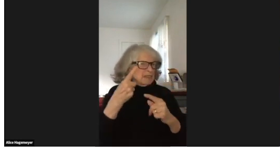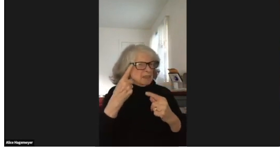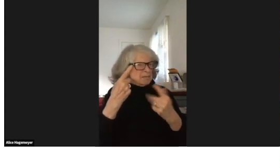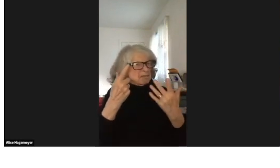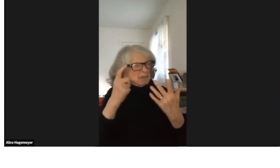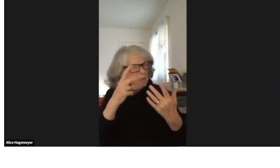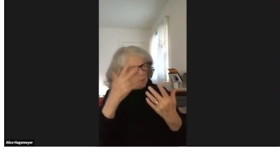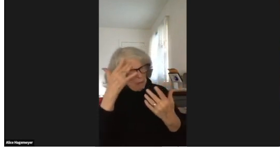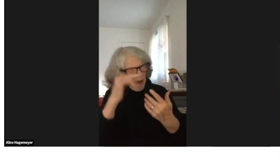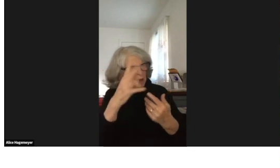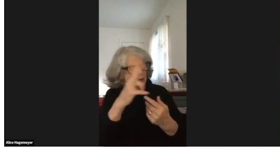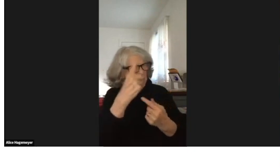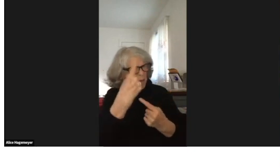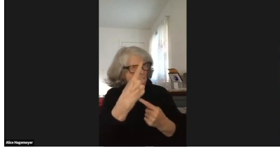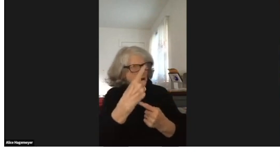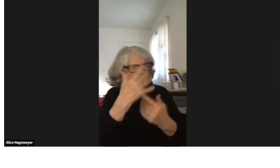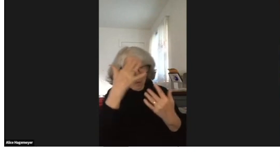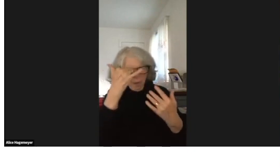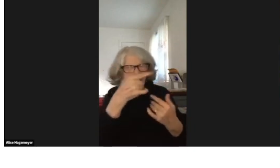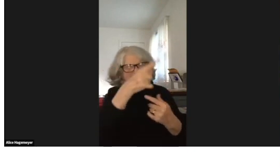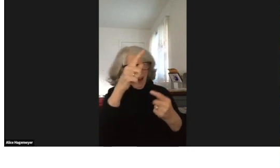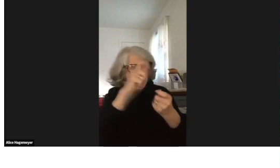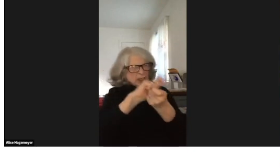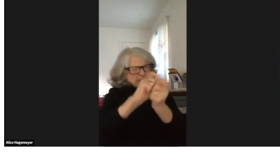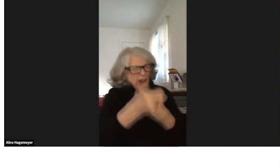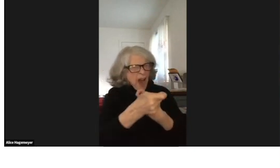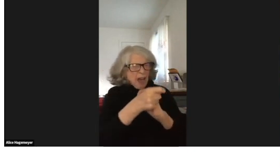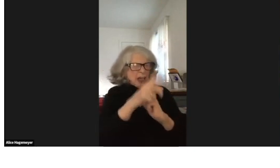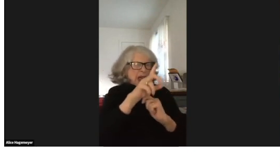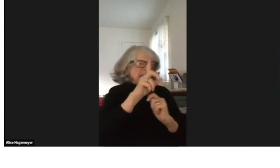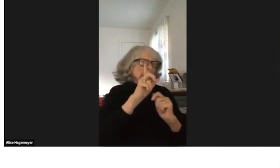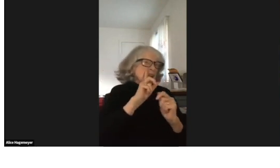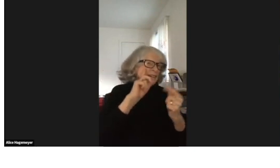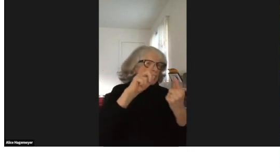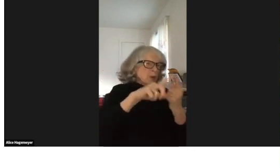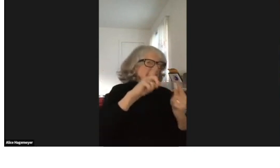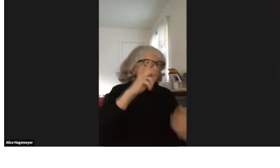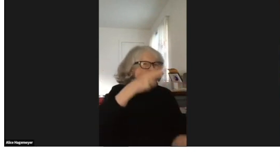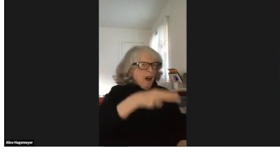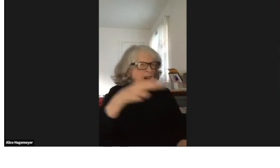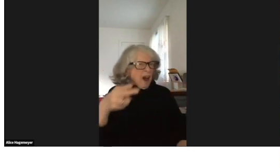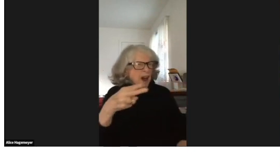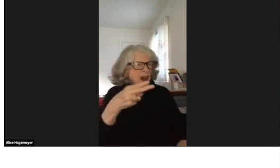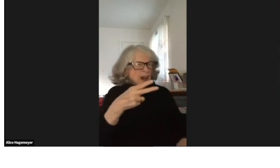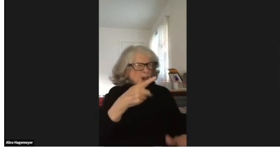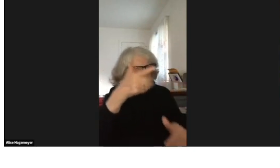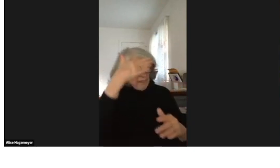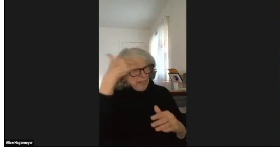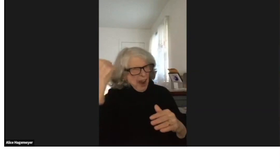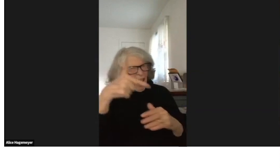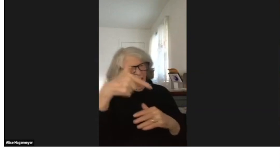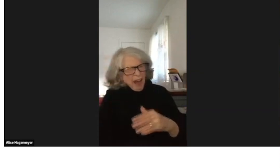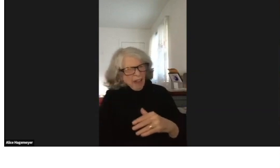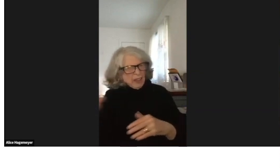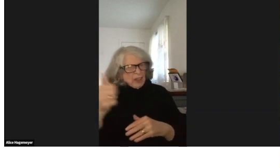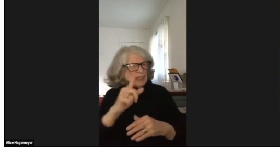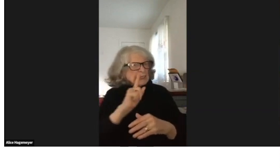I'm going to talk to my friends and ask people why are you saying deaf and hard of hearing.